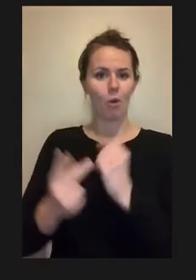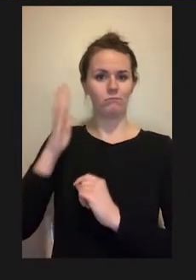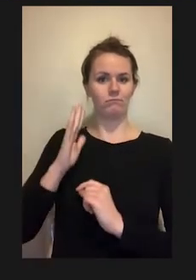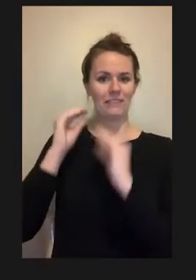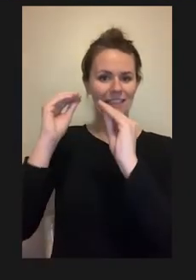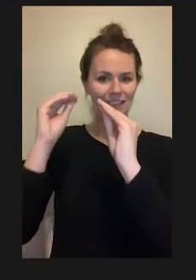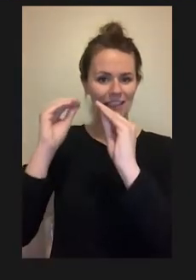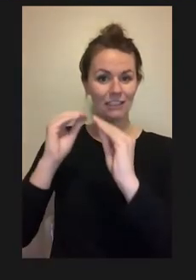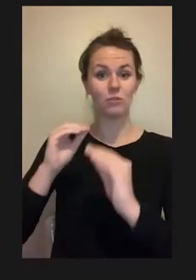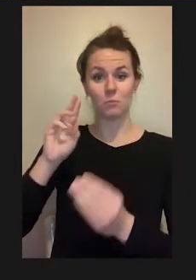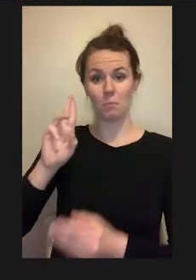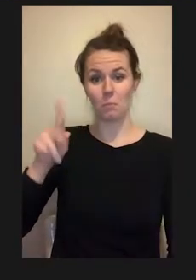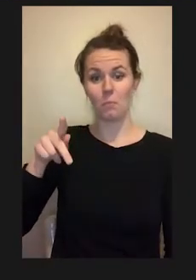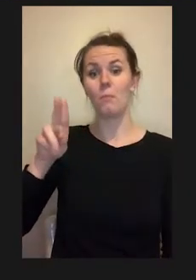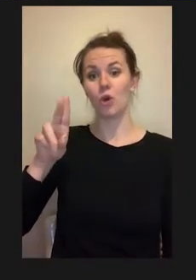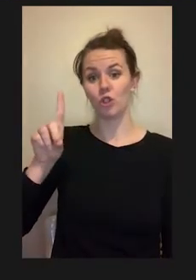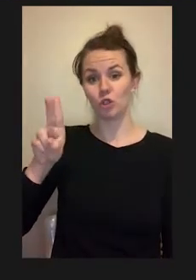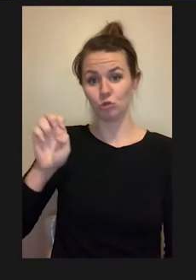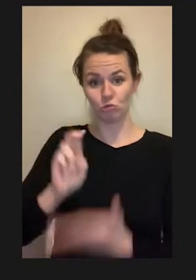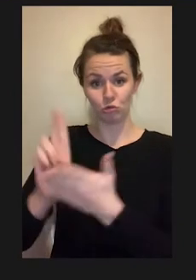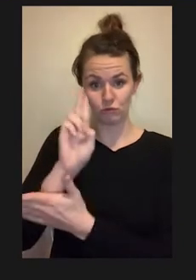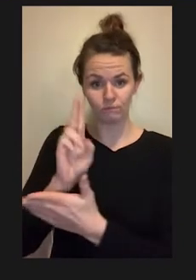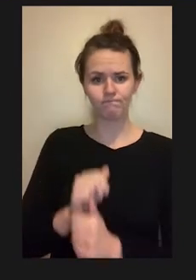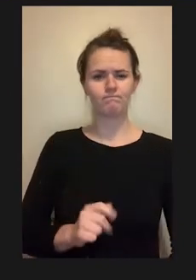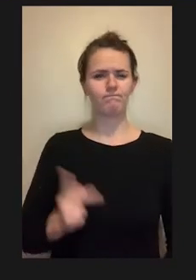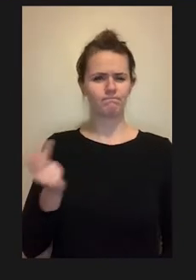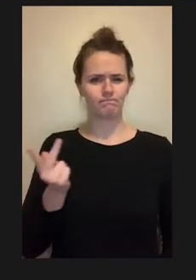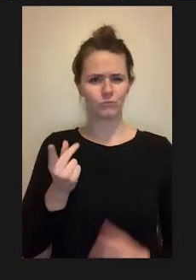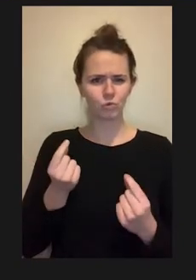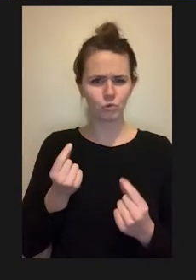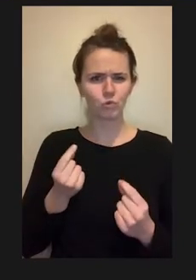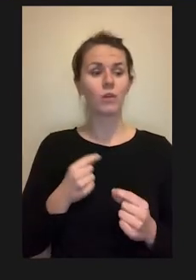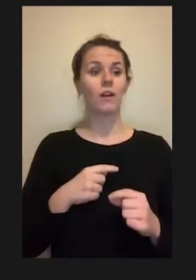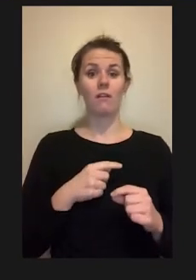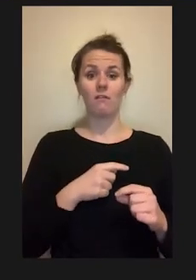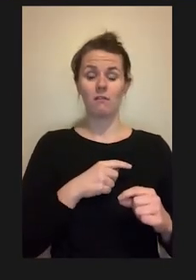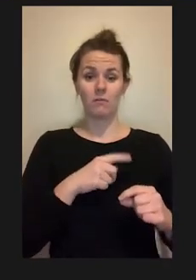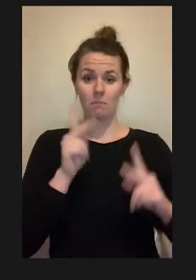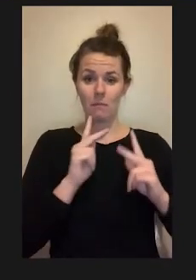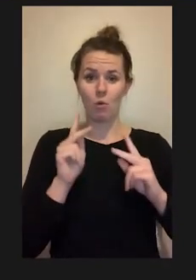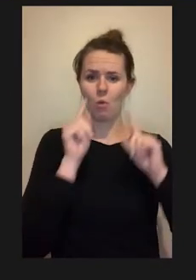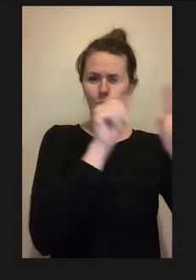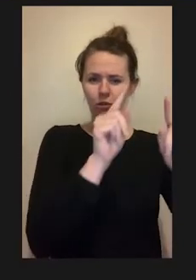they evaluated the movements of return returning soldiers with disabilities